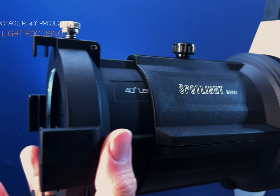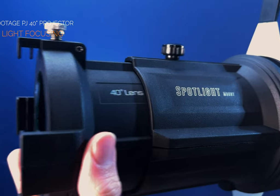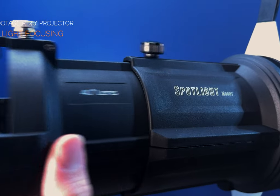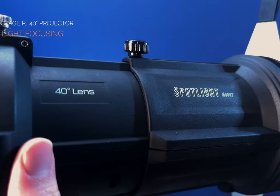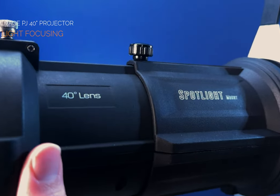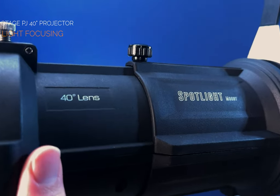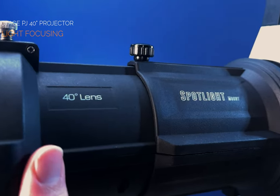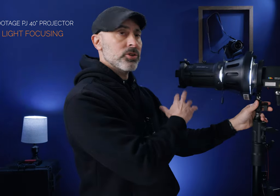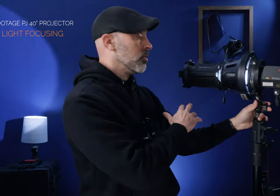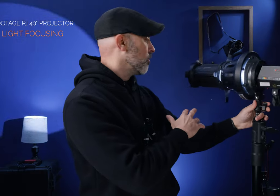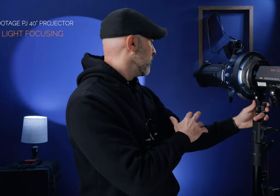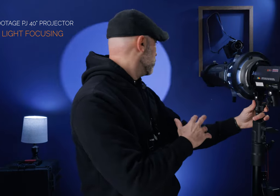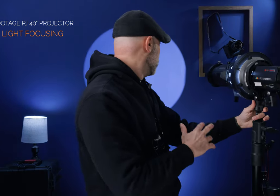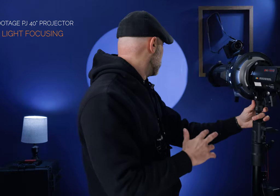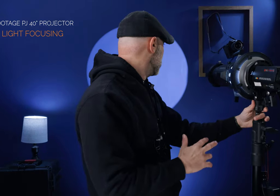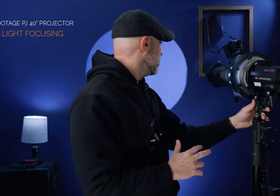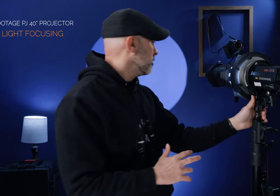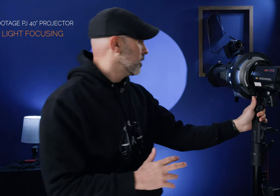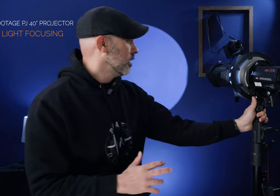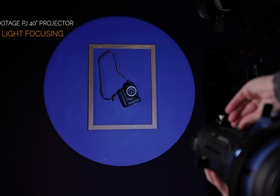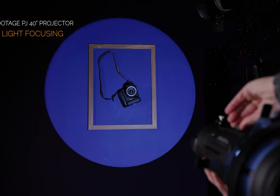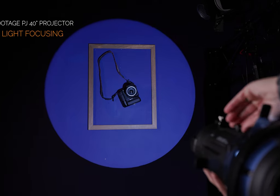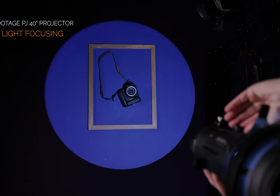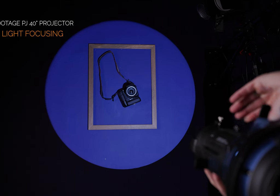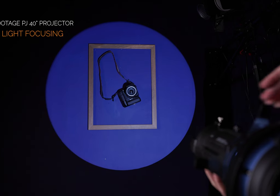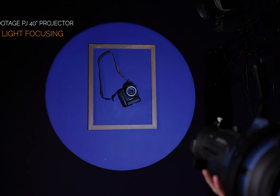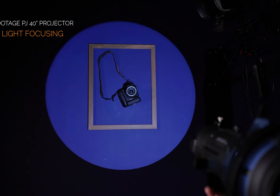just turn this around I'm going to turn it around here just so you can see it but you can see just